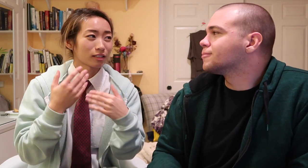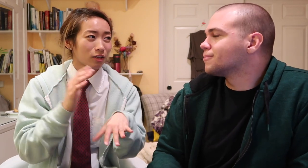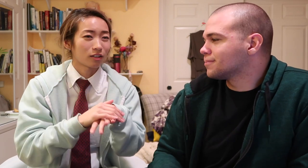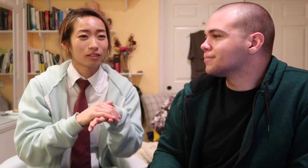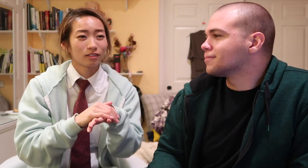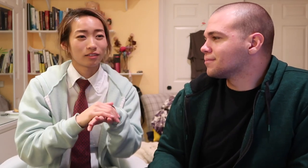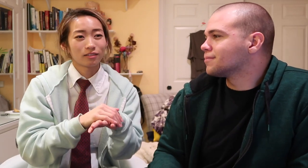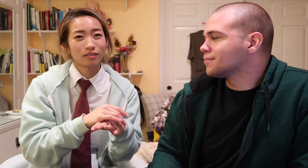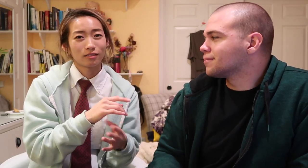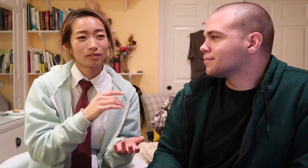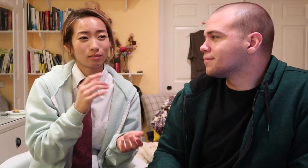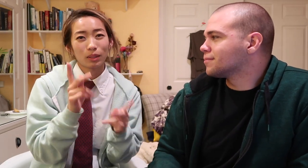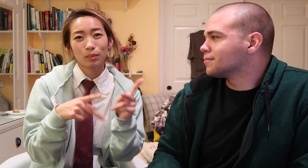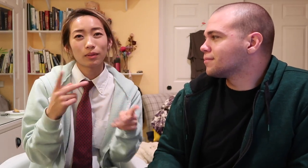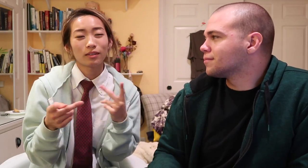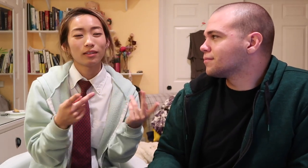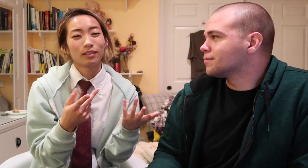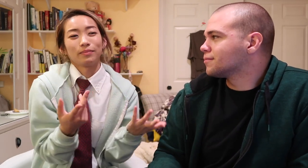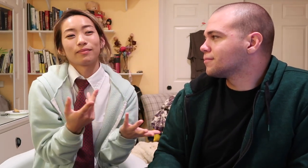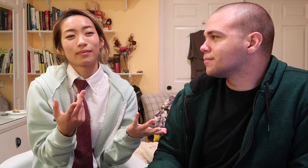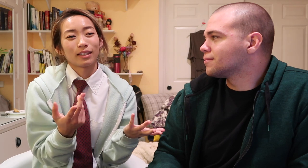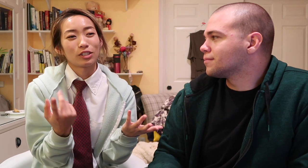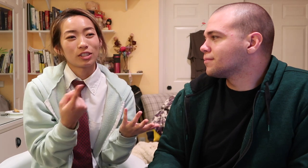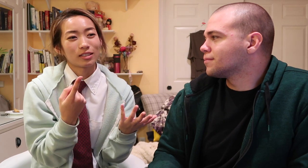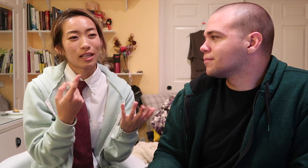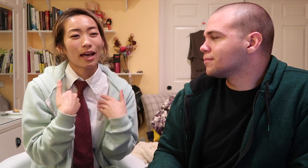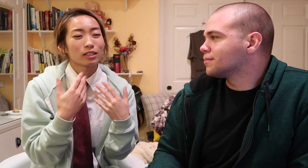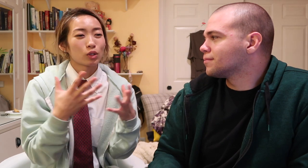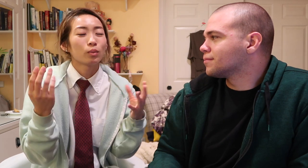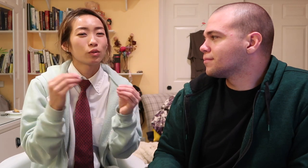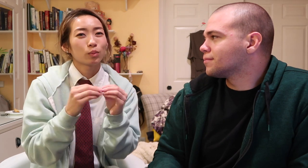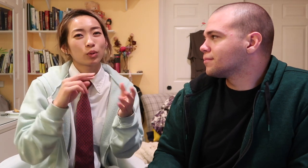on people that just has so much more